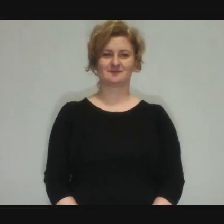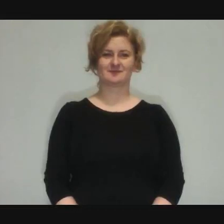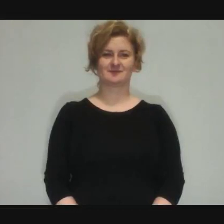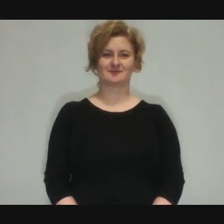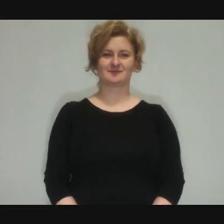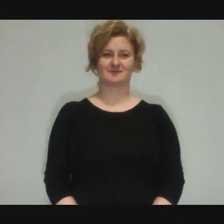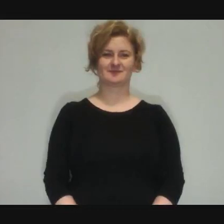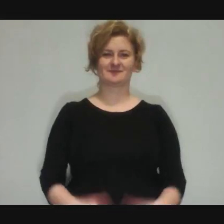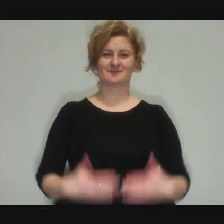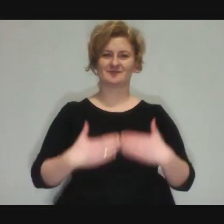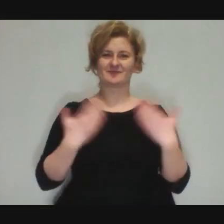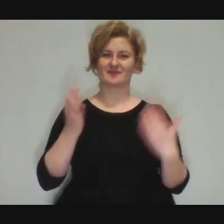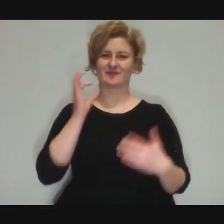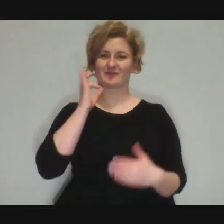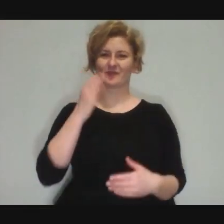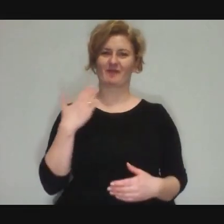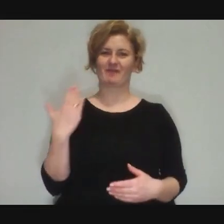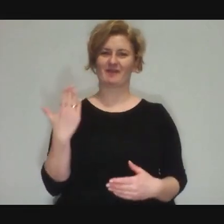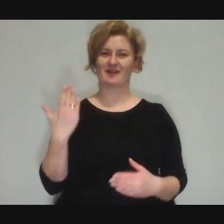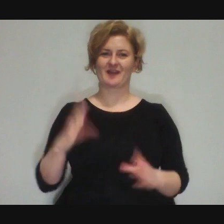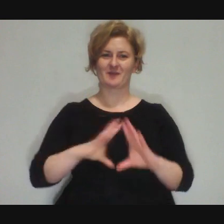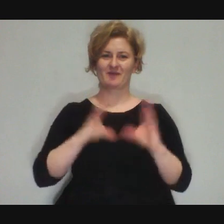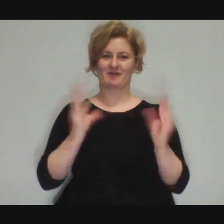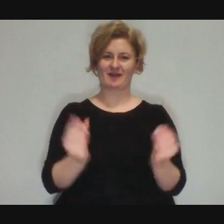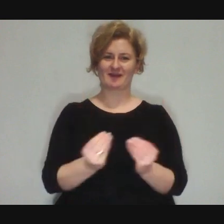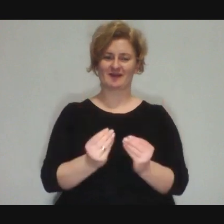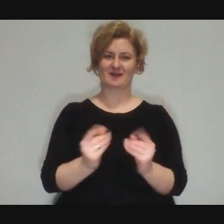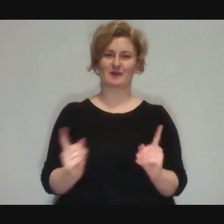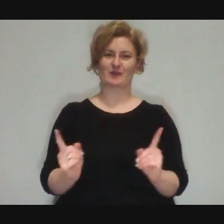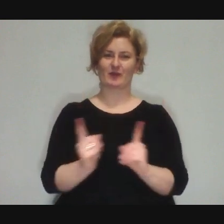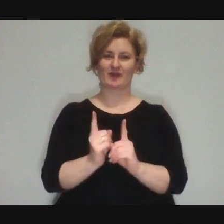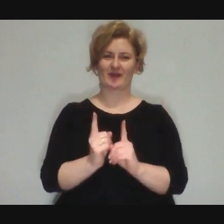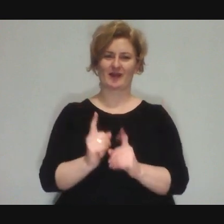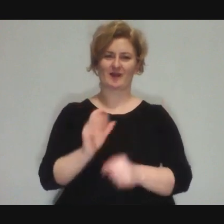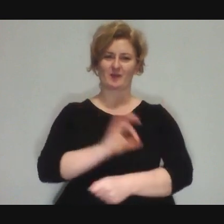Dominika: Good morning! Welcome everyone to the next meeting of the CyrkON project,